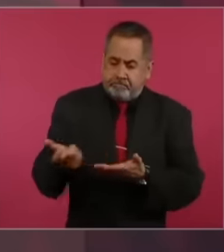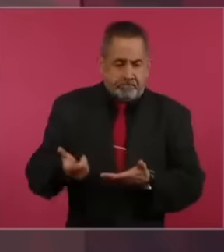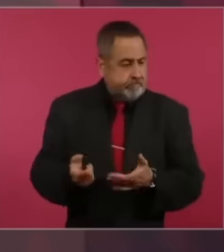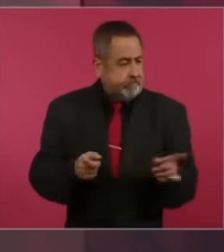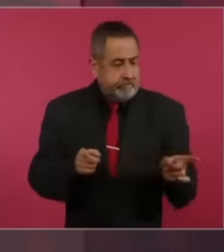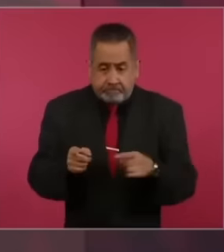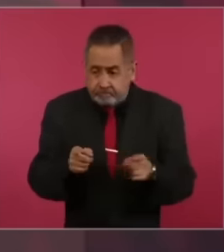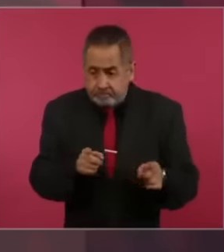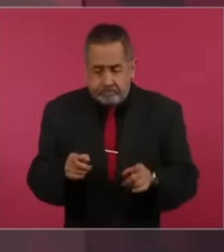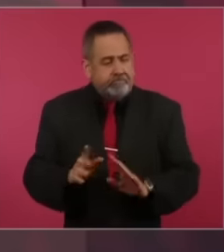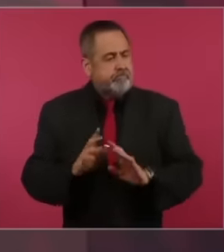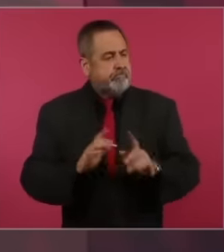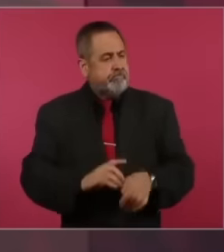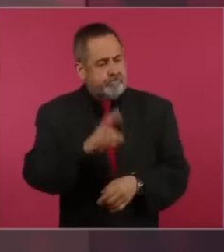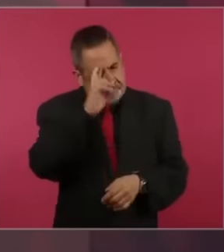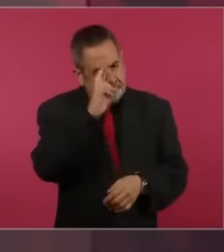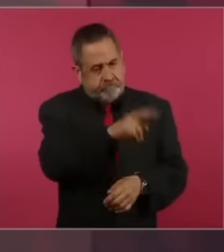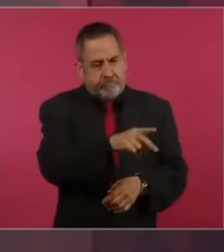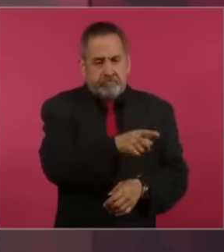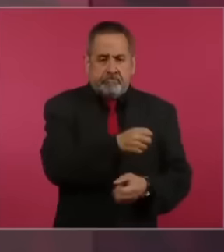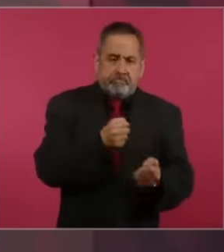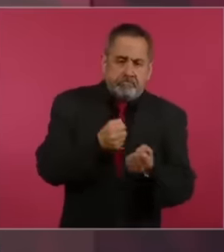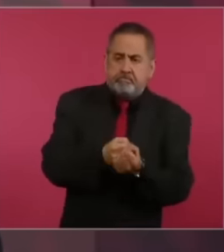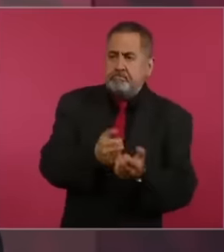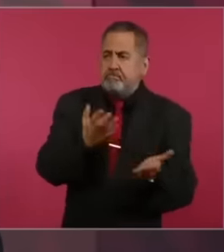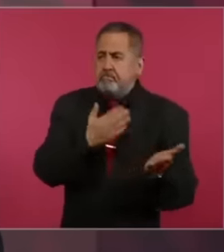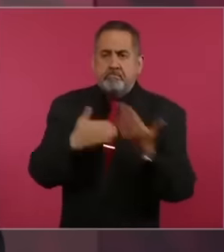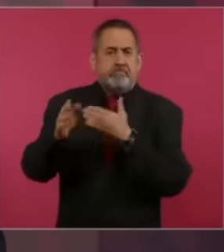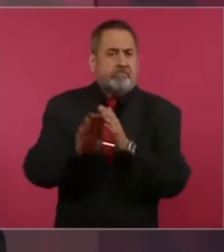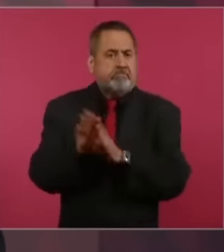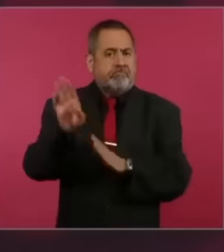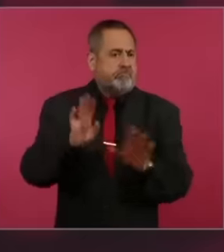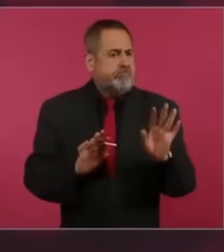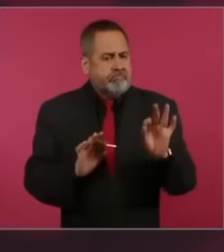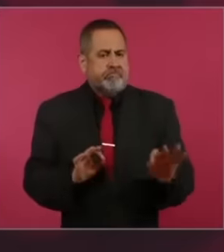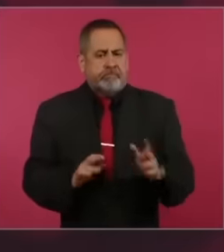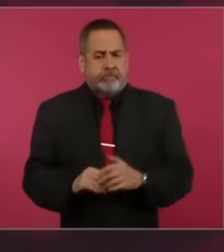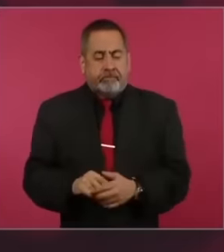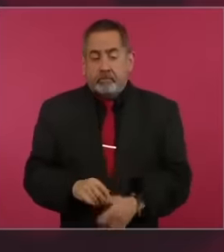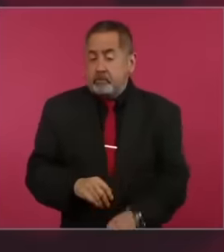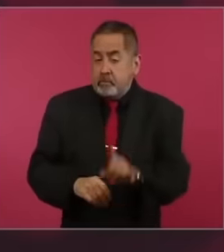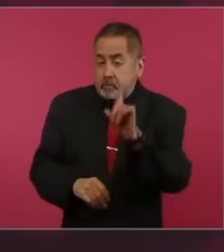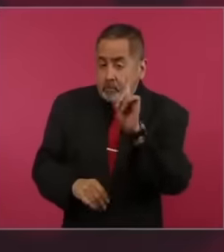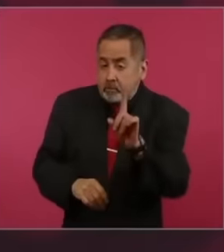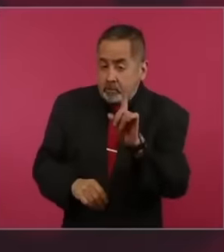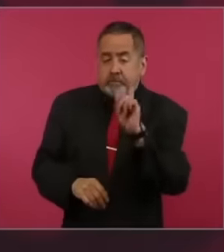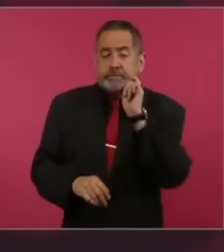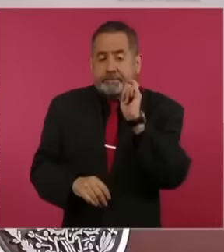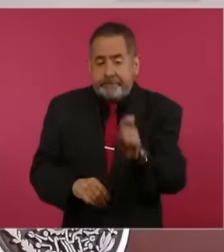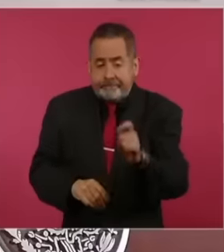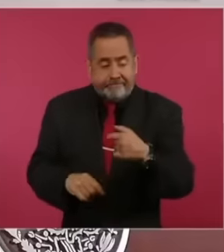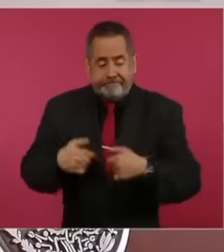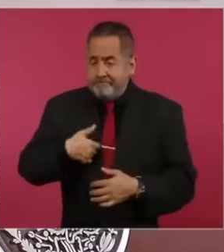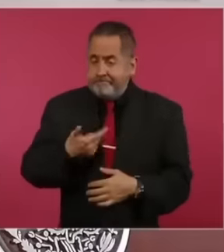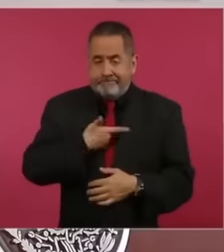development of the country. We are in Contrary to what I have always said about wealth,